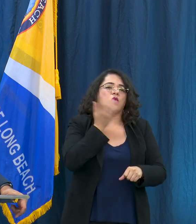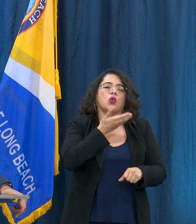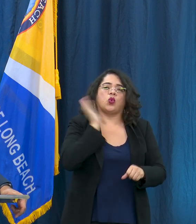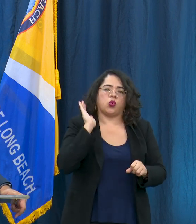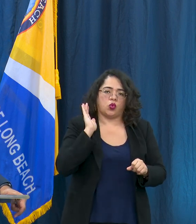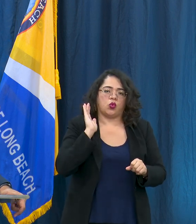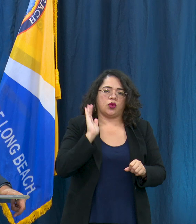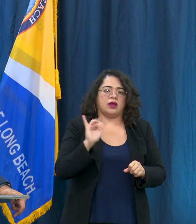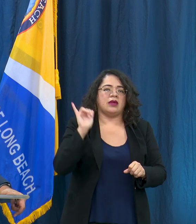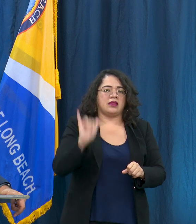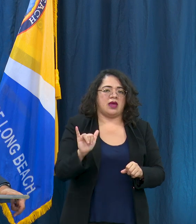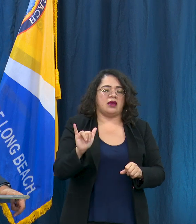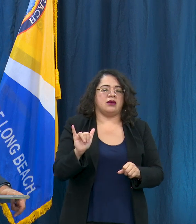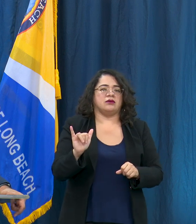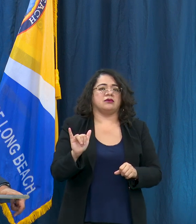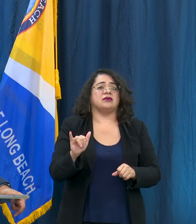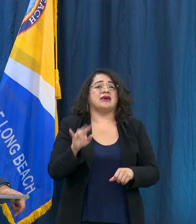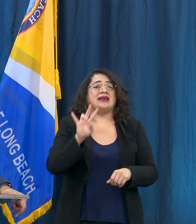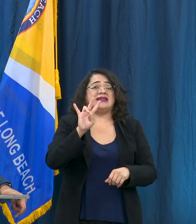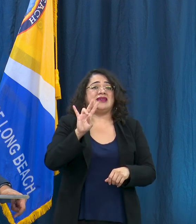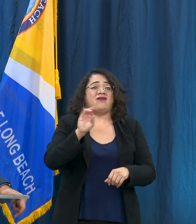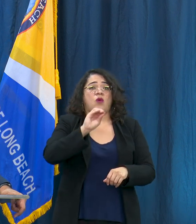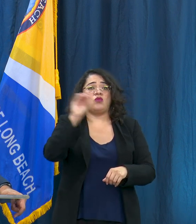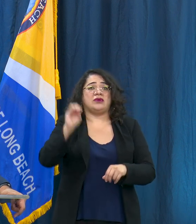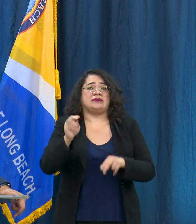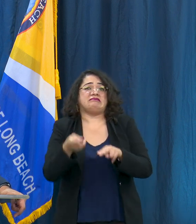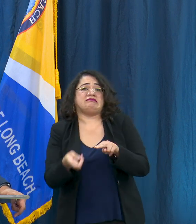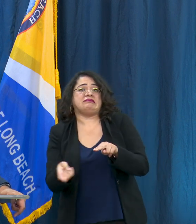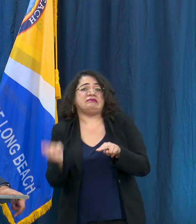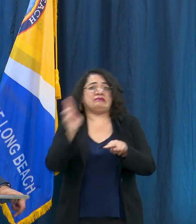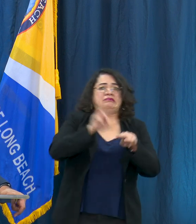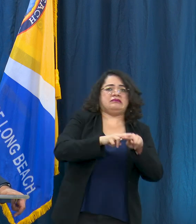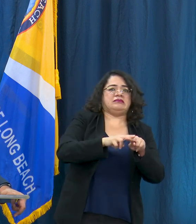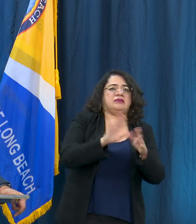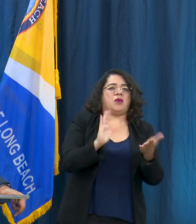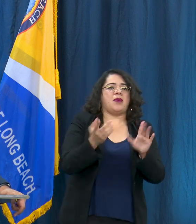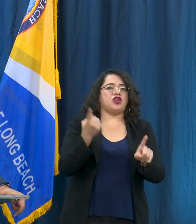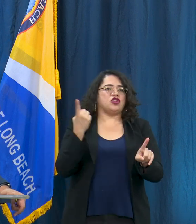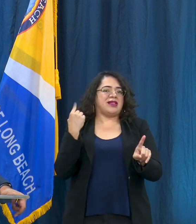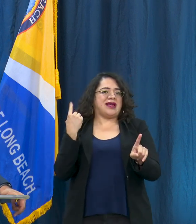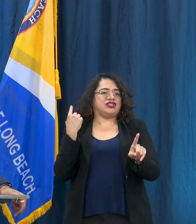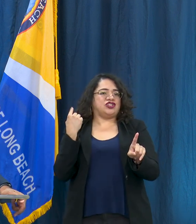out that is a seven percent increase from last year so the year to year count